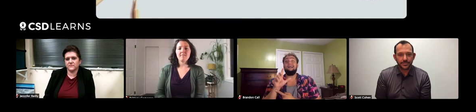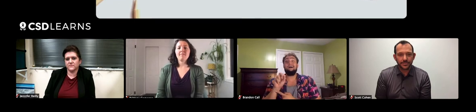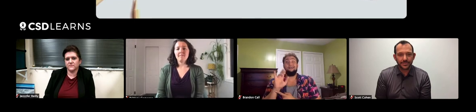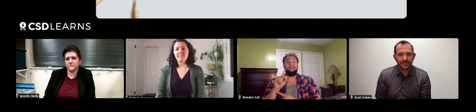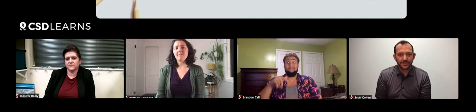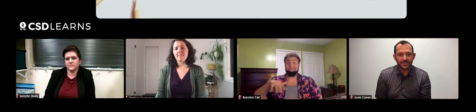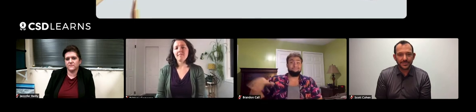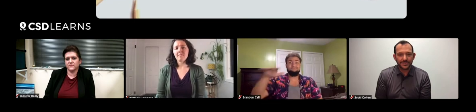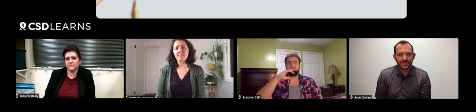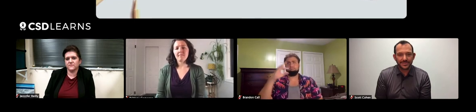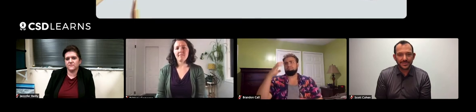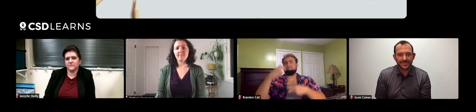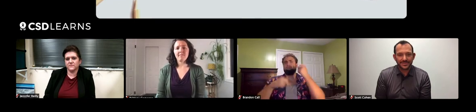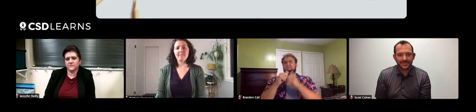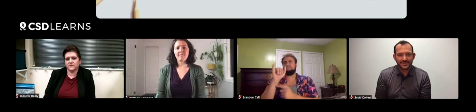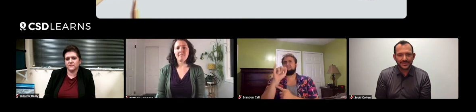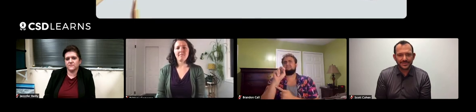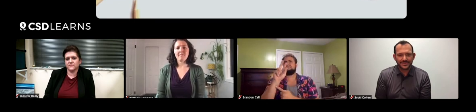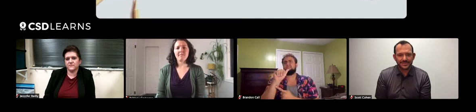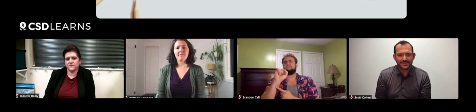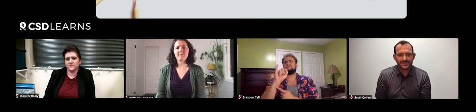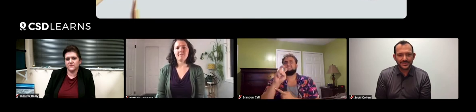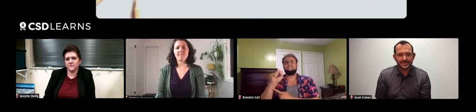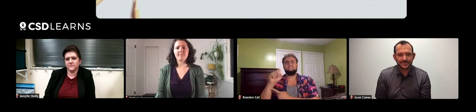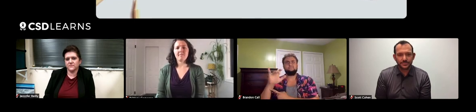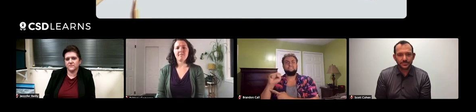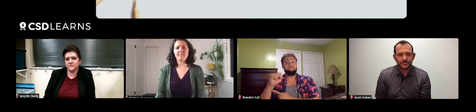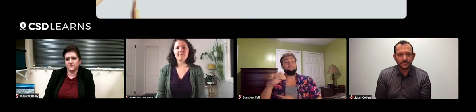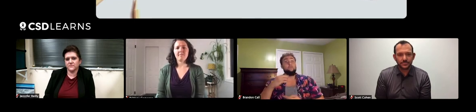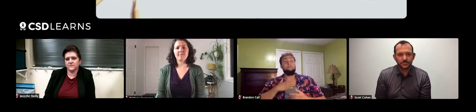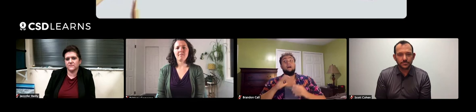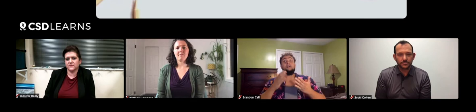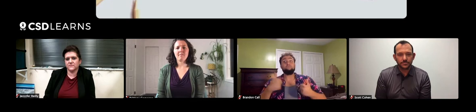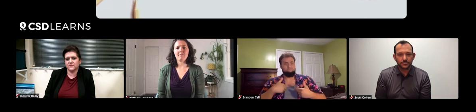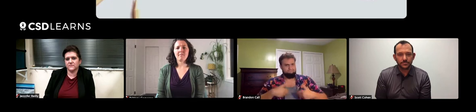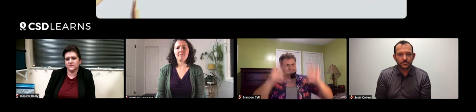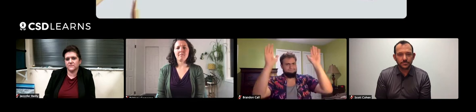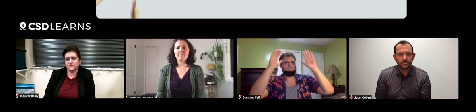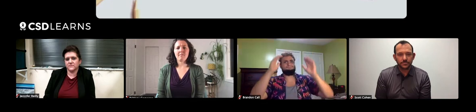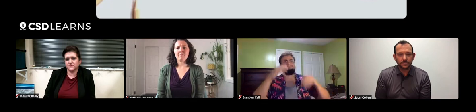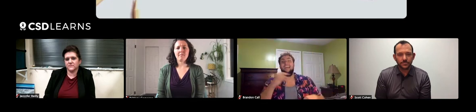because Florida has a problem with invasive species. In my classroom, we go outdoors